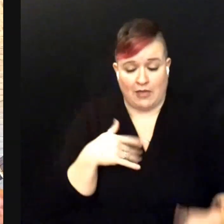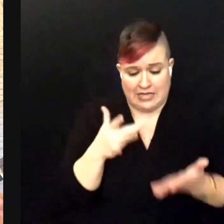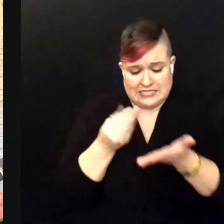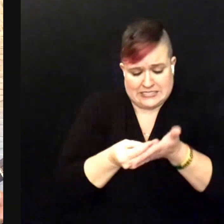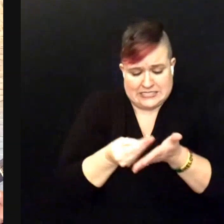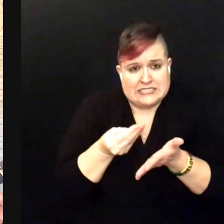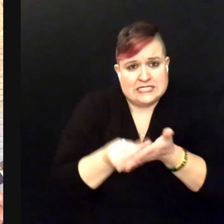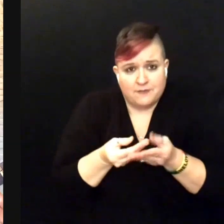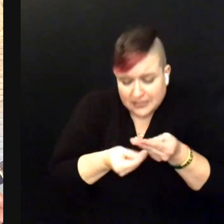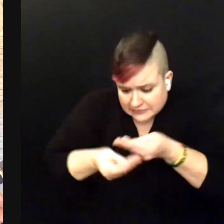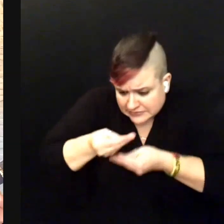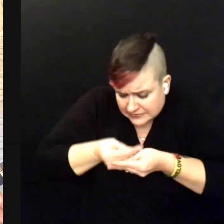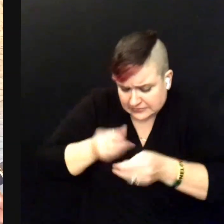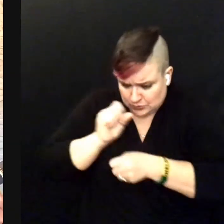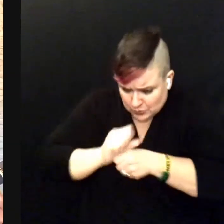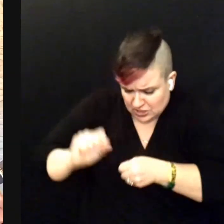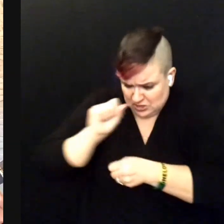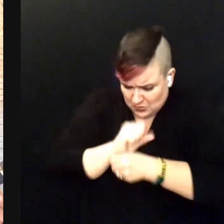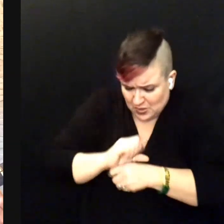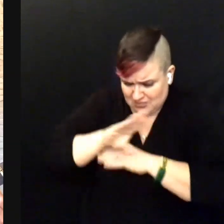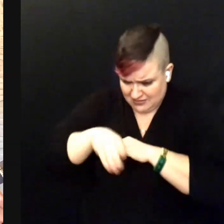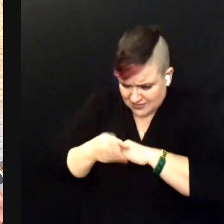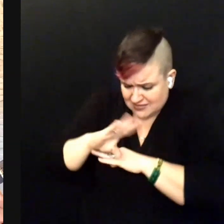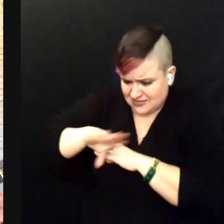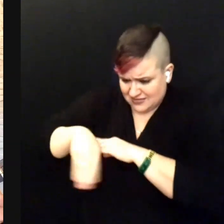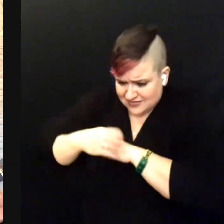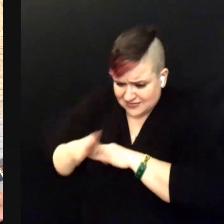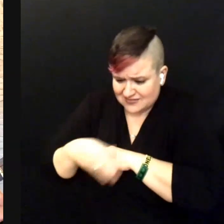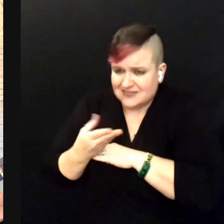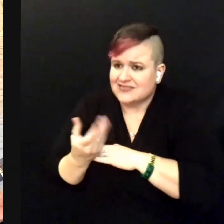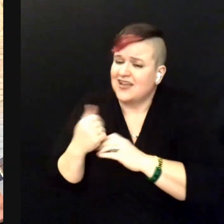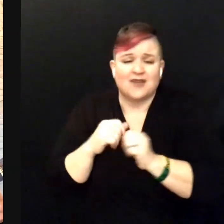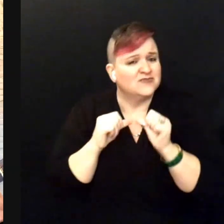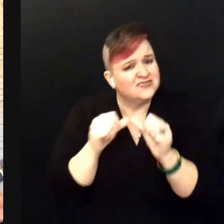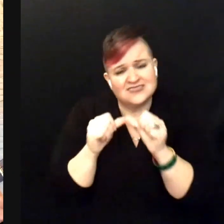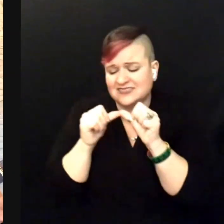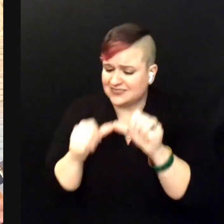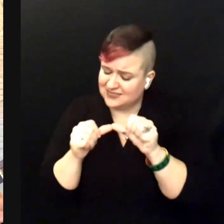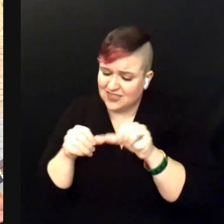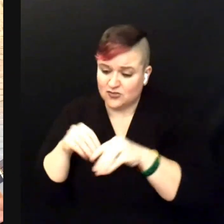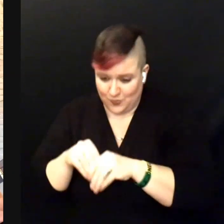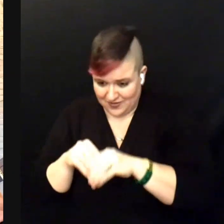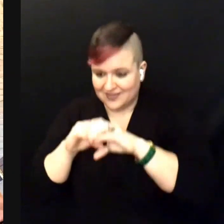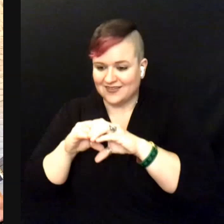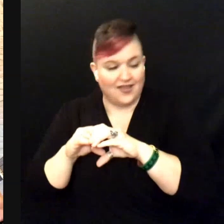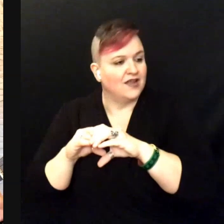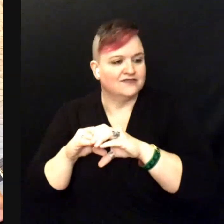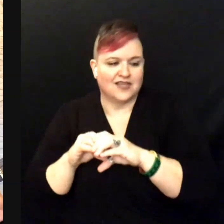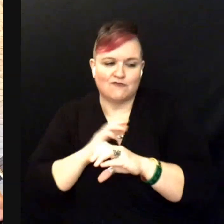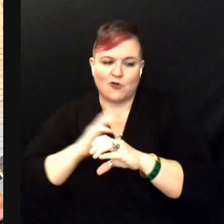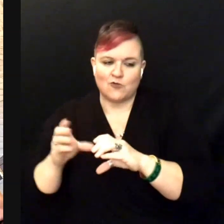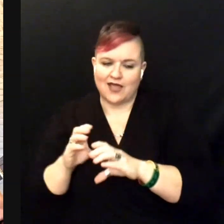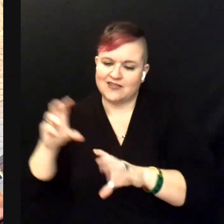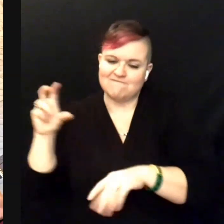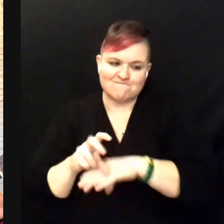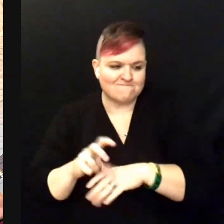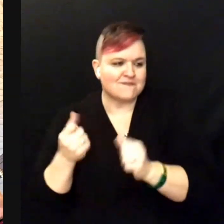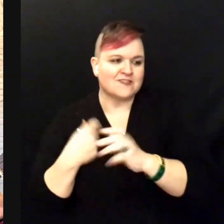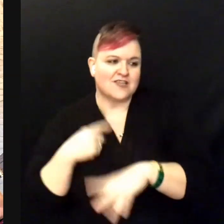Working till the sun don't shine Looking forward to happier times